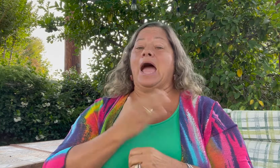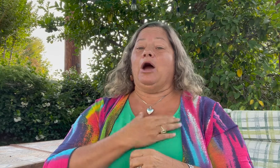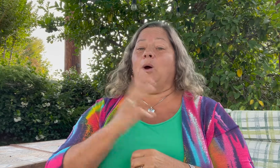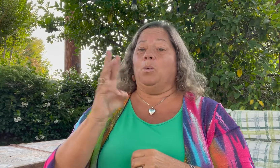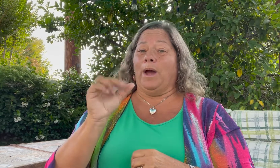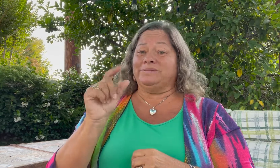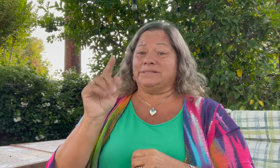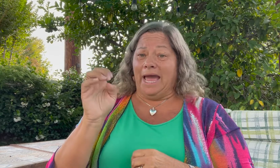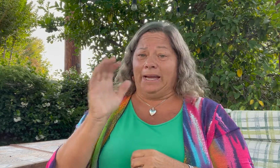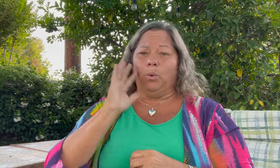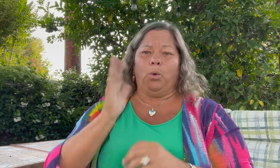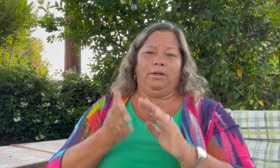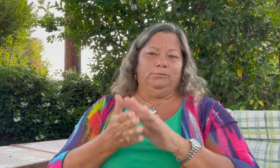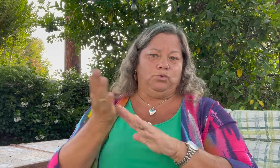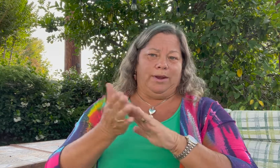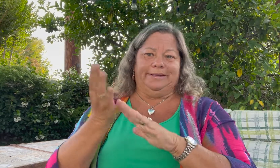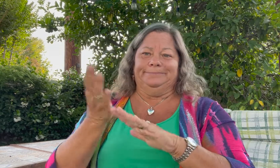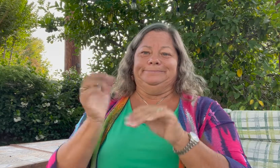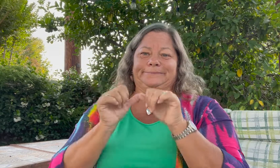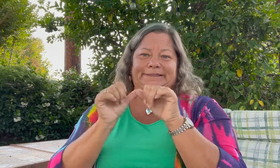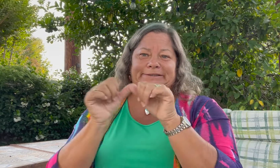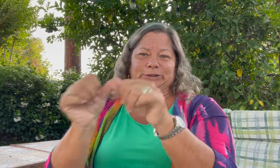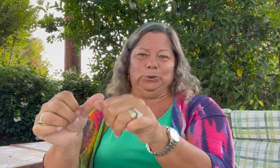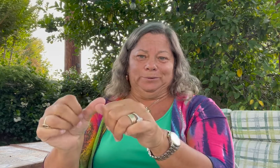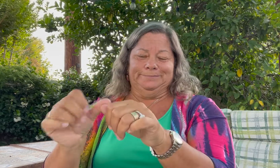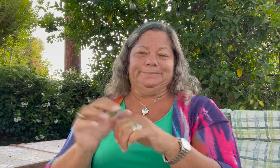Our website will continue to stay online.